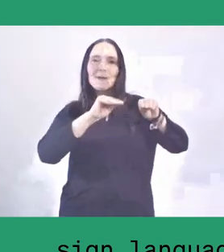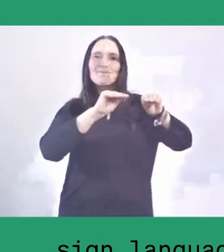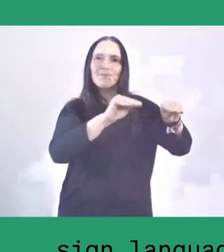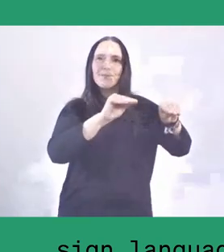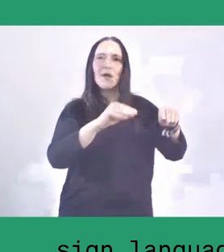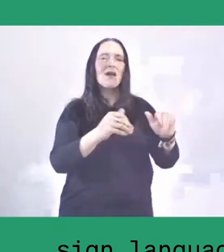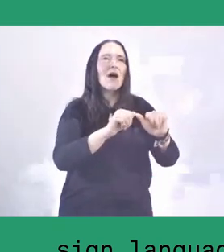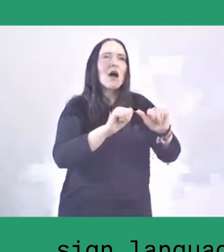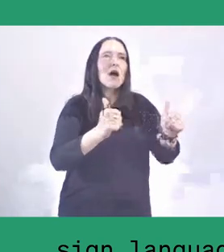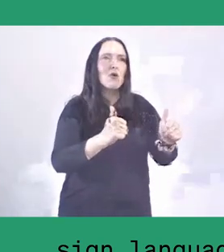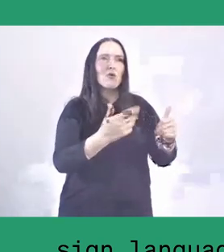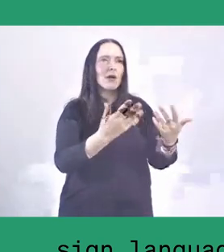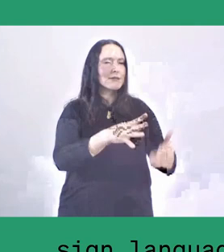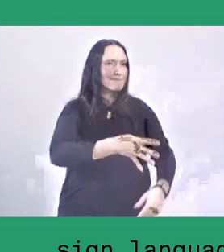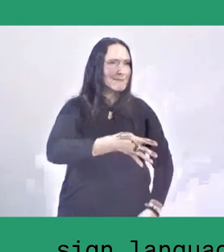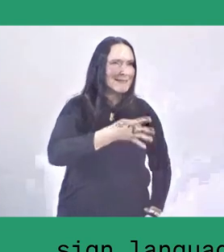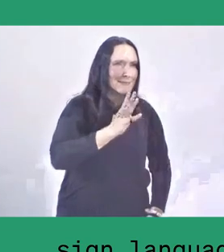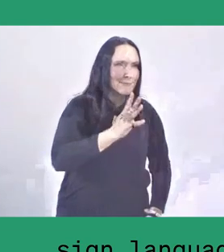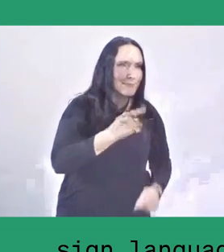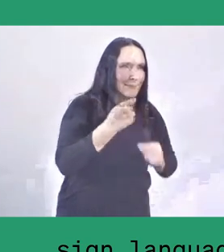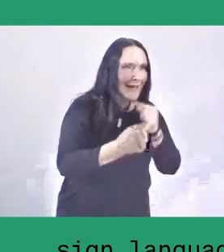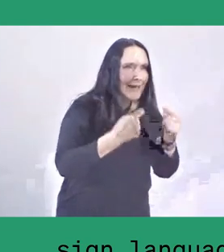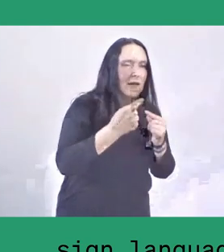how to be involved in the dialogue and conversation, and so on.